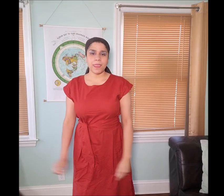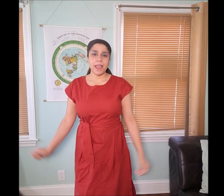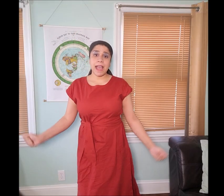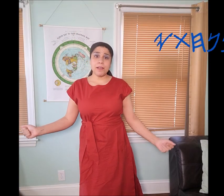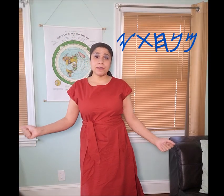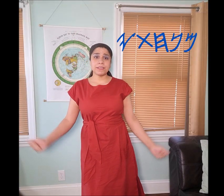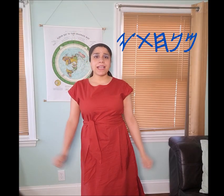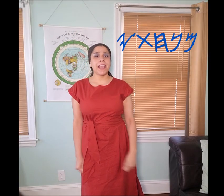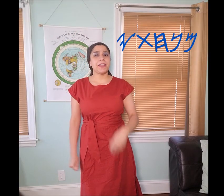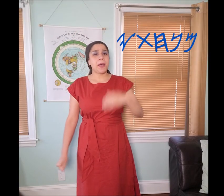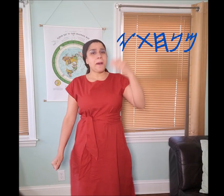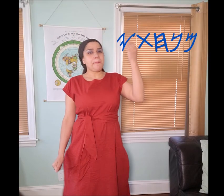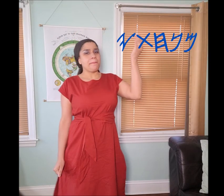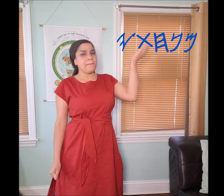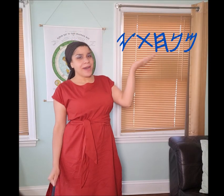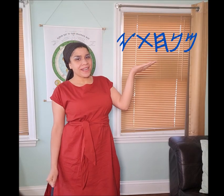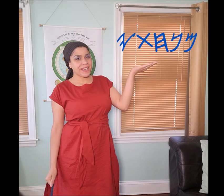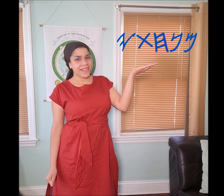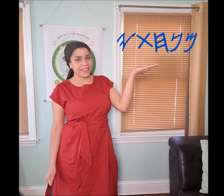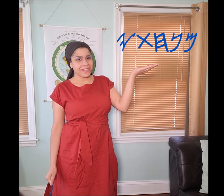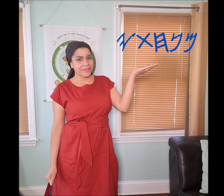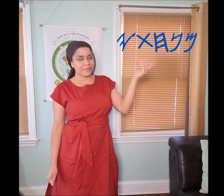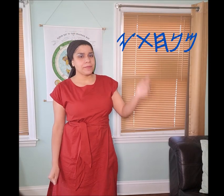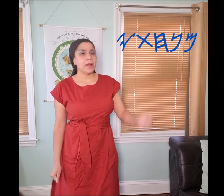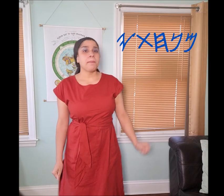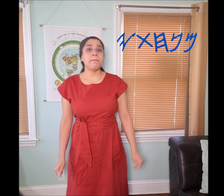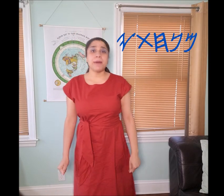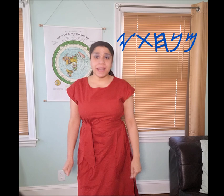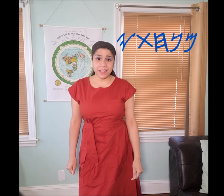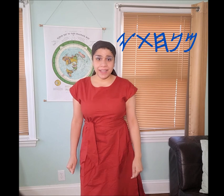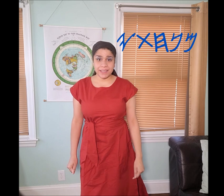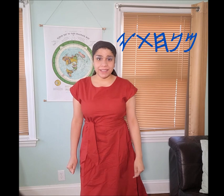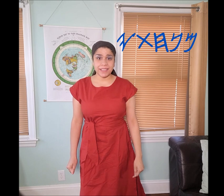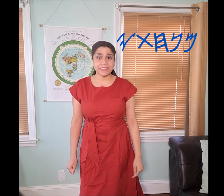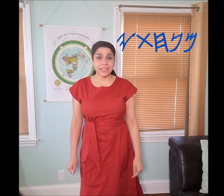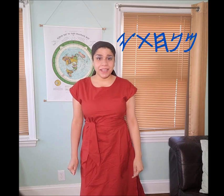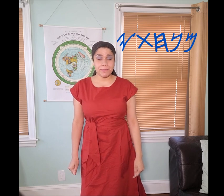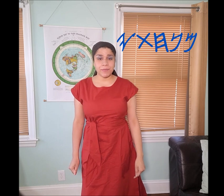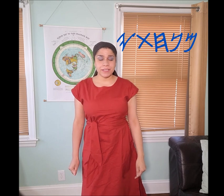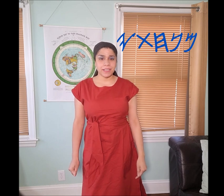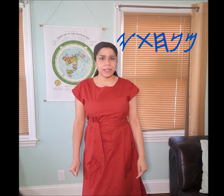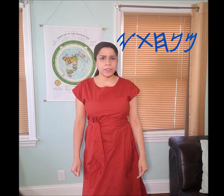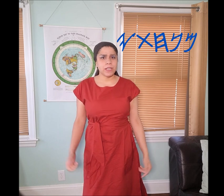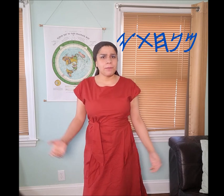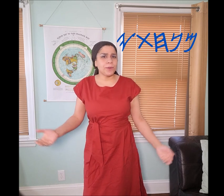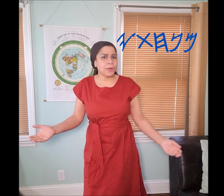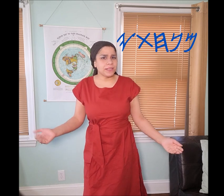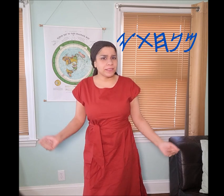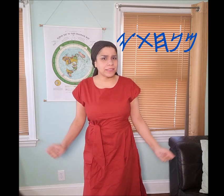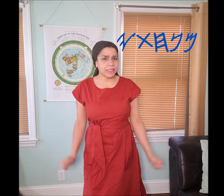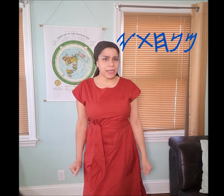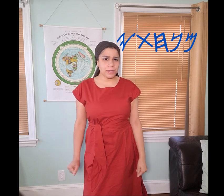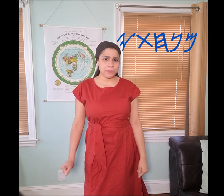How to Sign Manakahthey 𐤌𐤍𐤇𐤕𐤉! Manakahthey 𐤌𐤍𐤇𐤕𐤉 is the name of this language, but what does this language